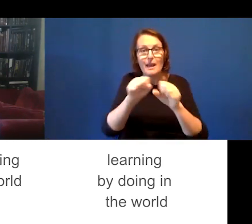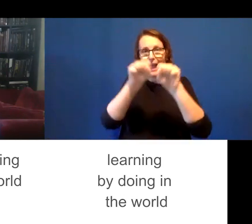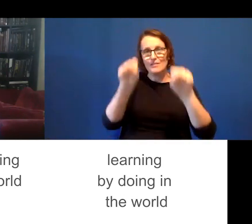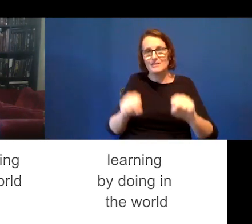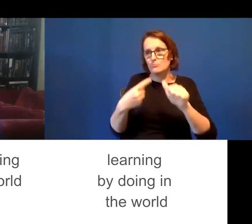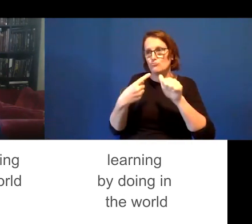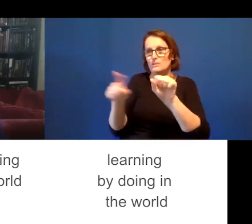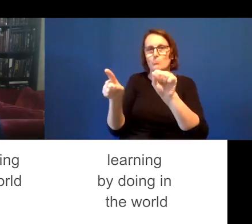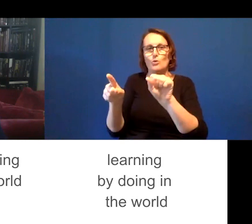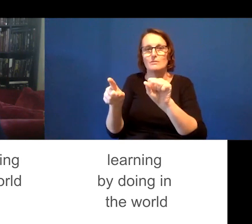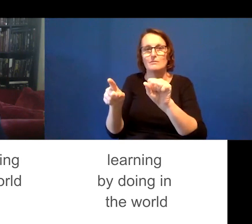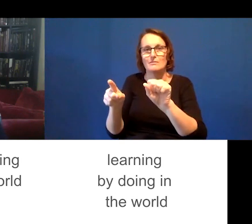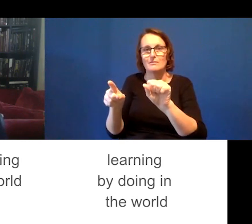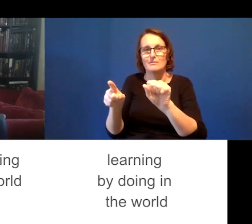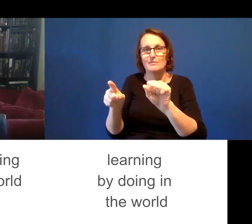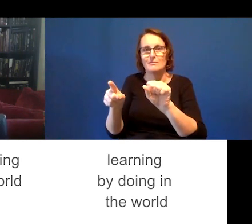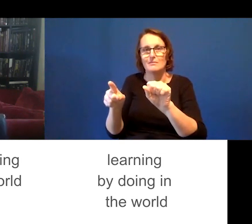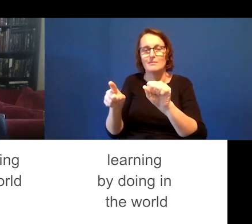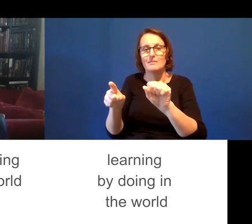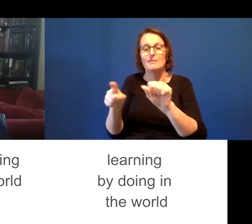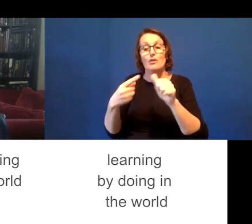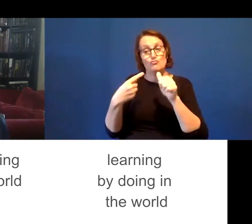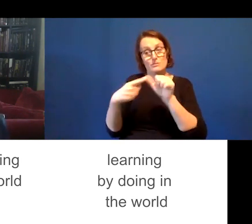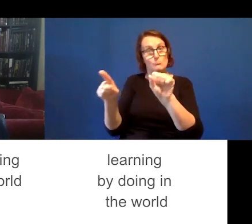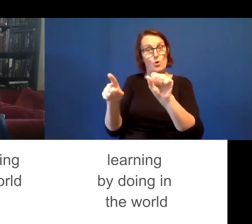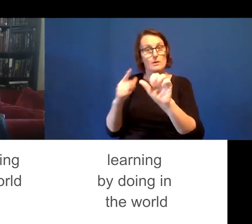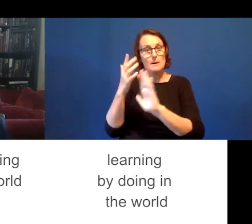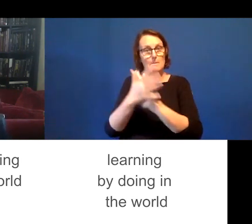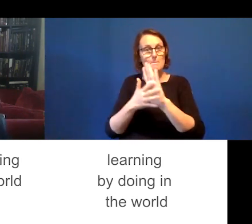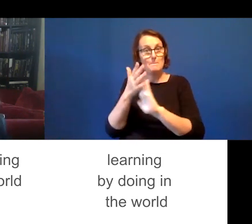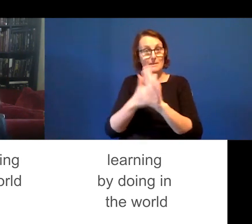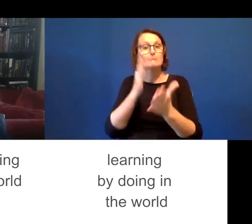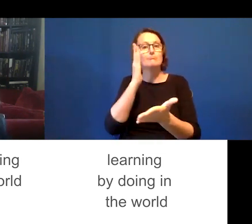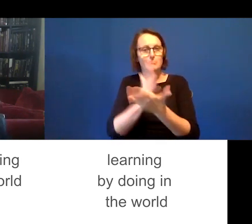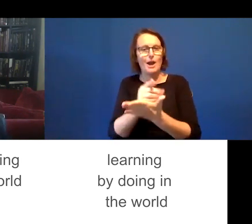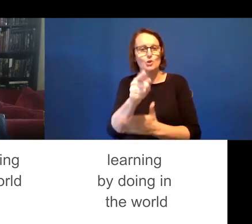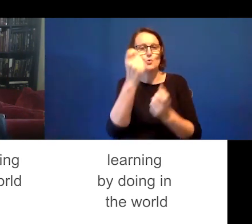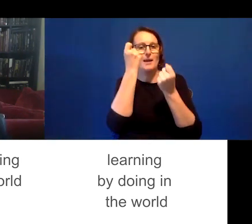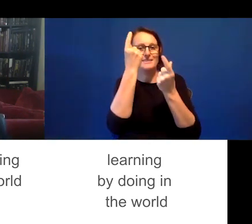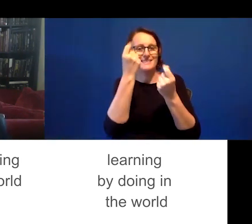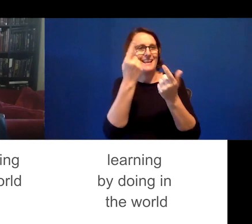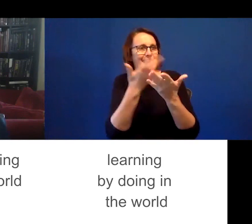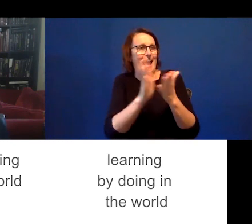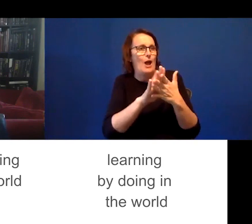That response gives you an indication as to whether you understand how the constructed world operates.